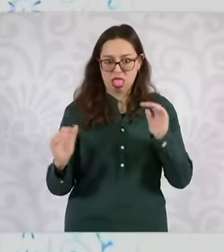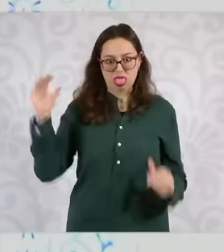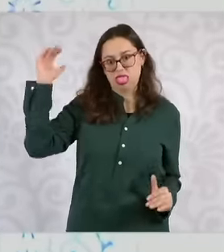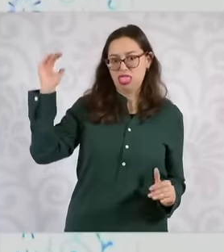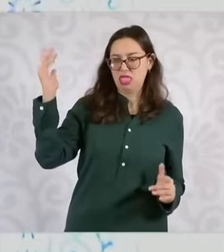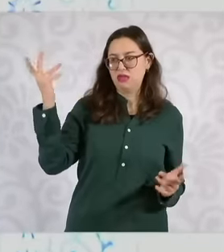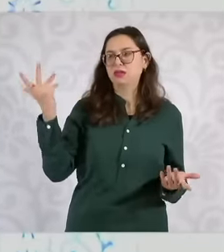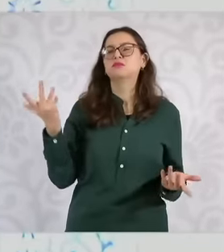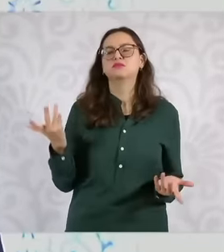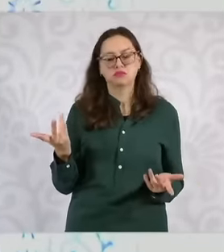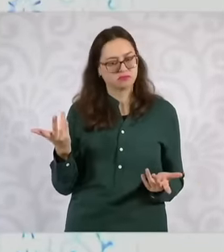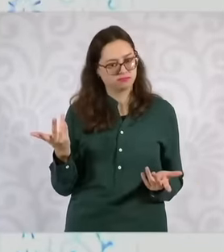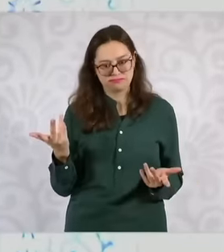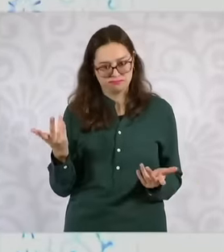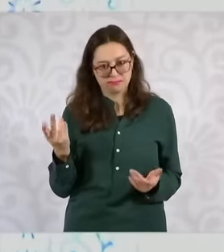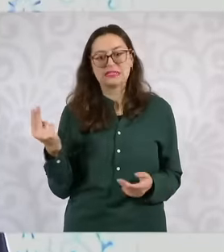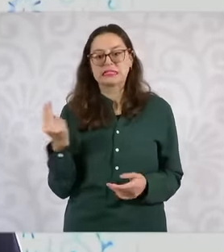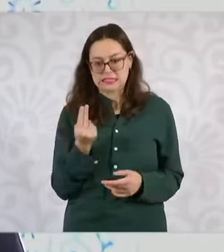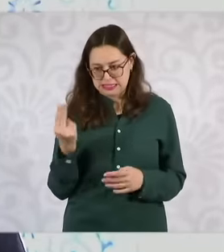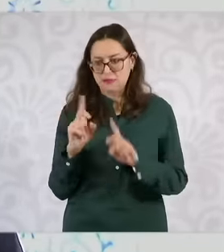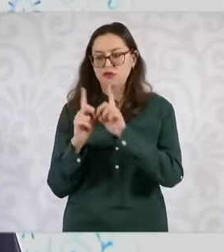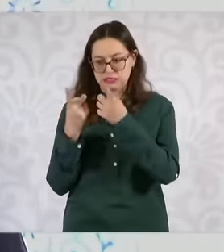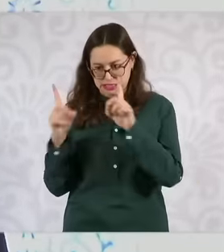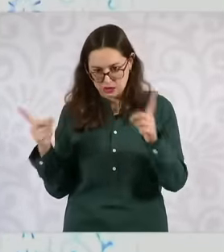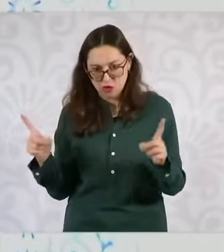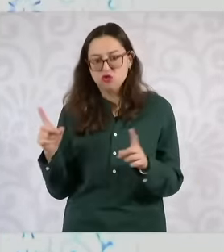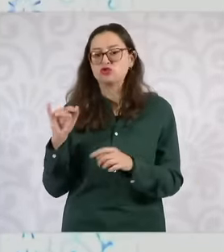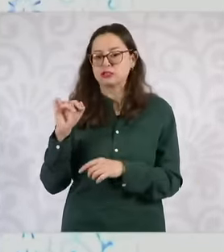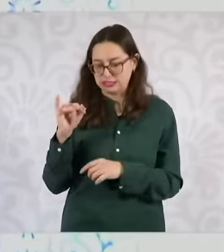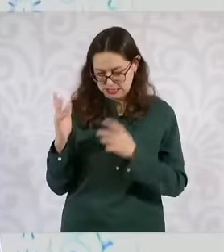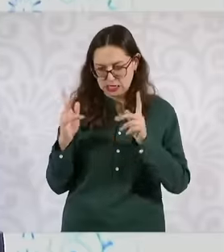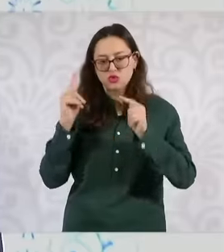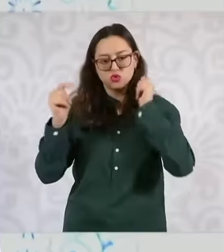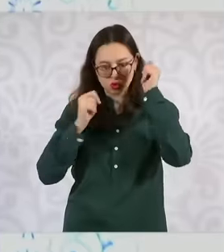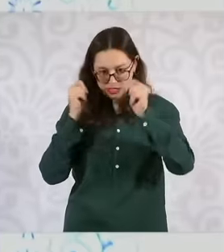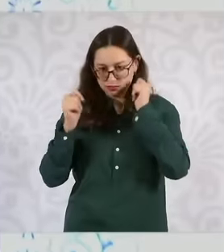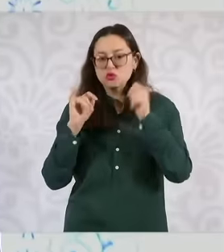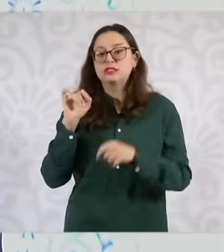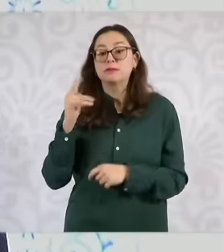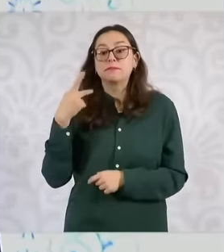that there is development but with well-being and protection of the environment and that